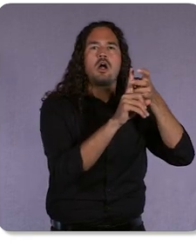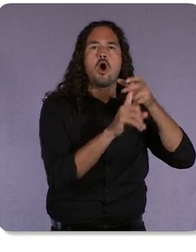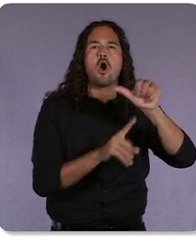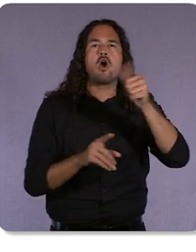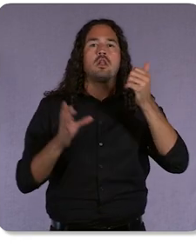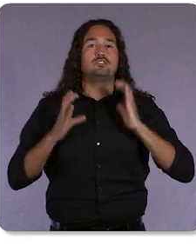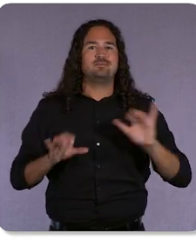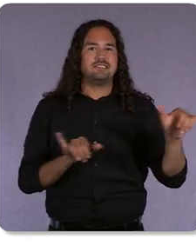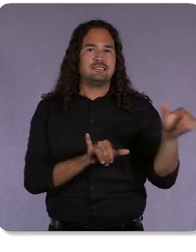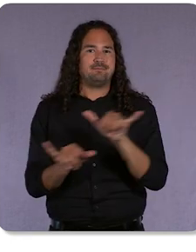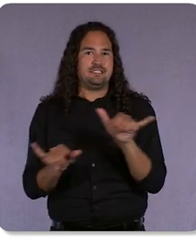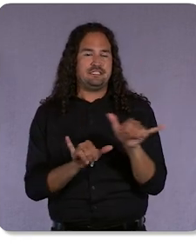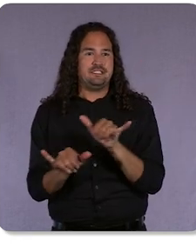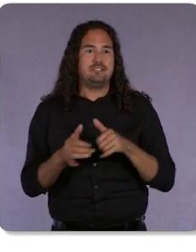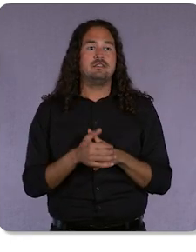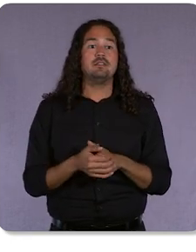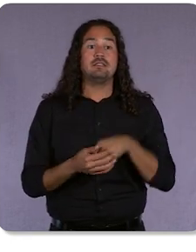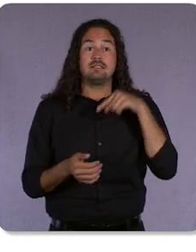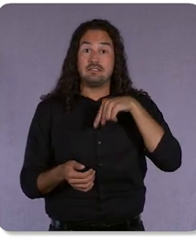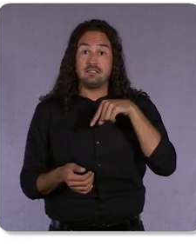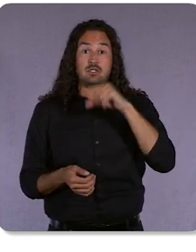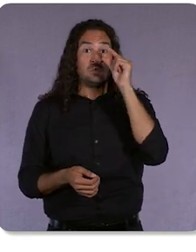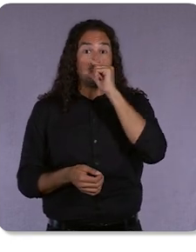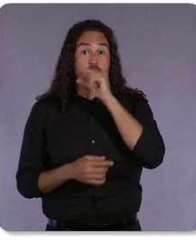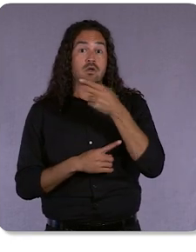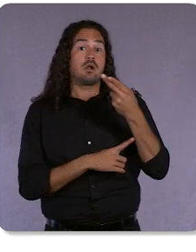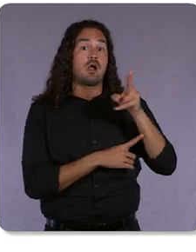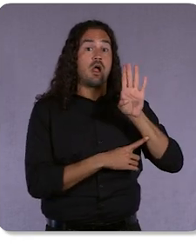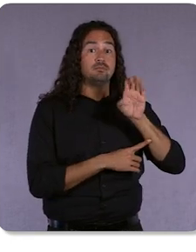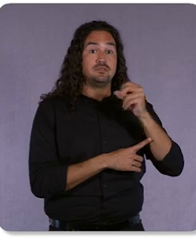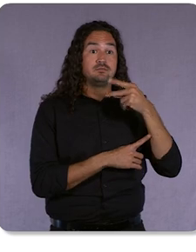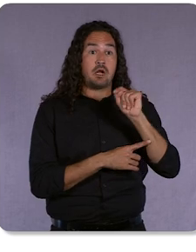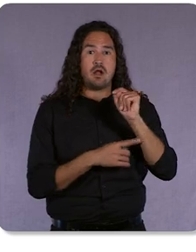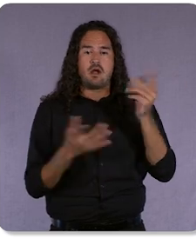Google and HubSpot could speak the same language and give us kind of real time signal of what